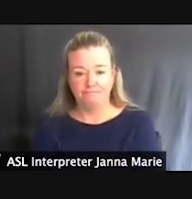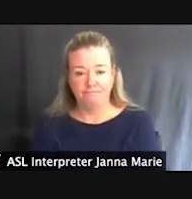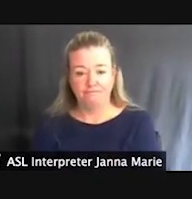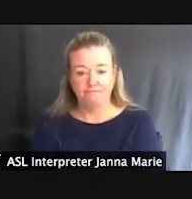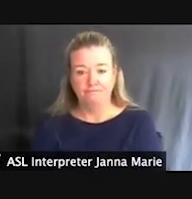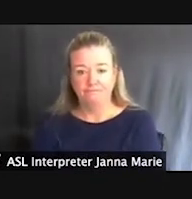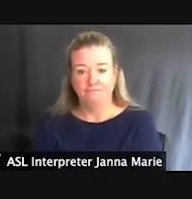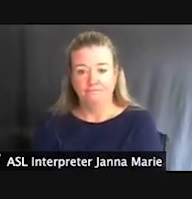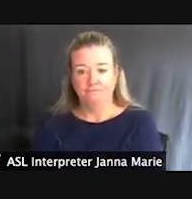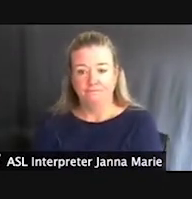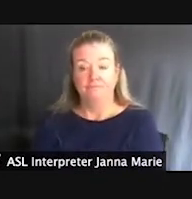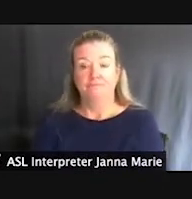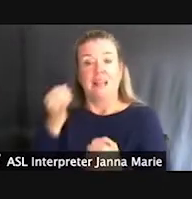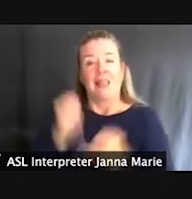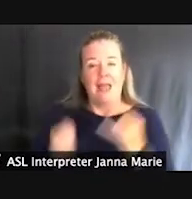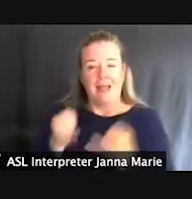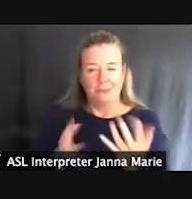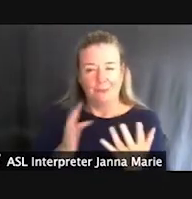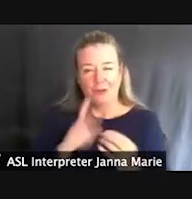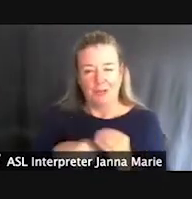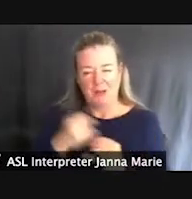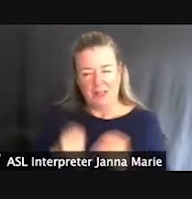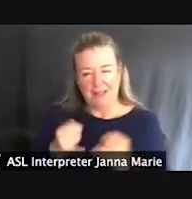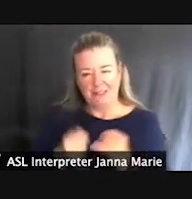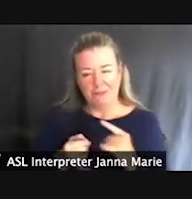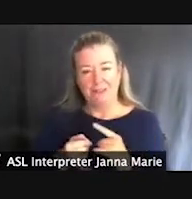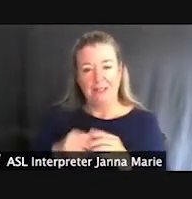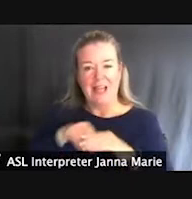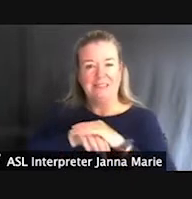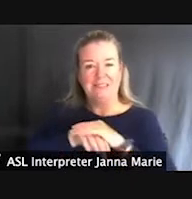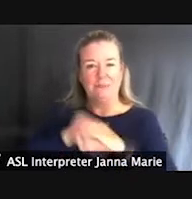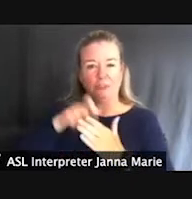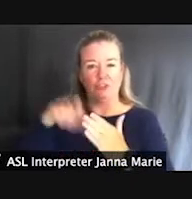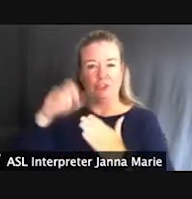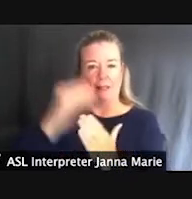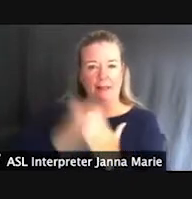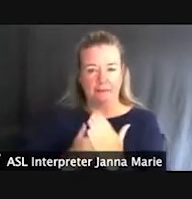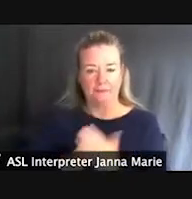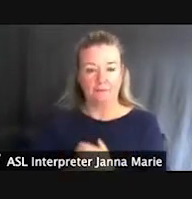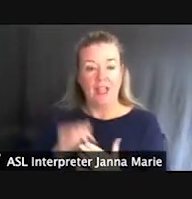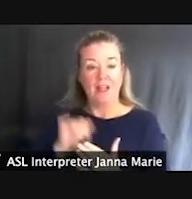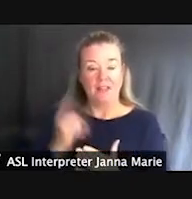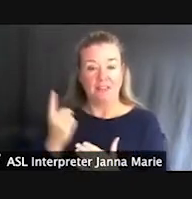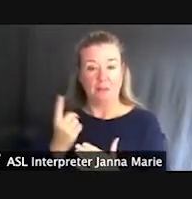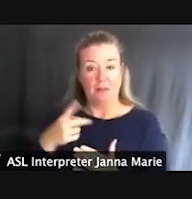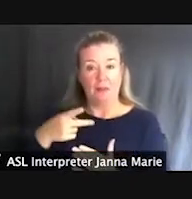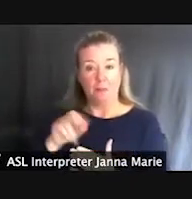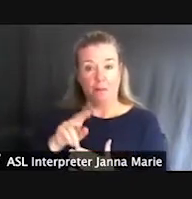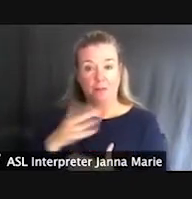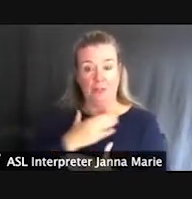Last thing I really wanted to kind of talk about here was an accessibility checklist. This is something that the Parks and Recreation Division began a couple years ago.